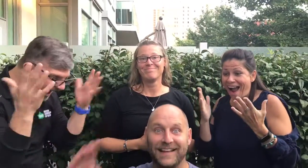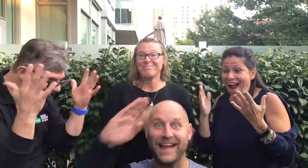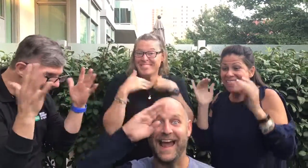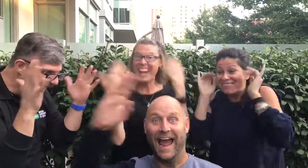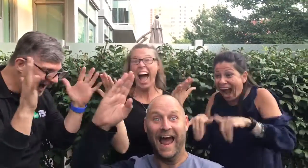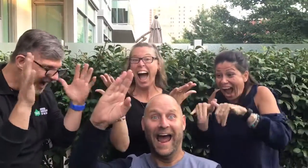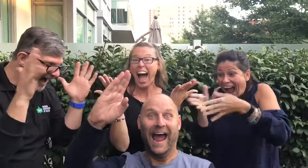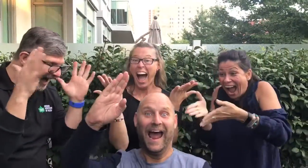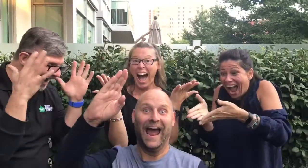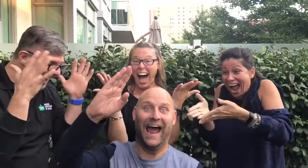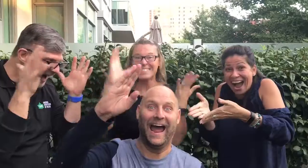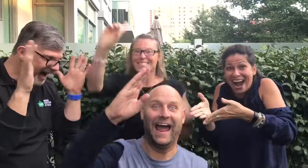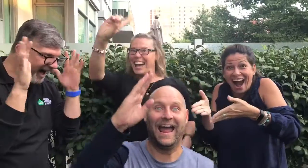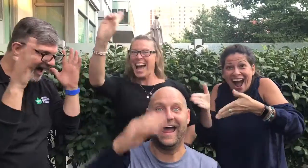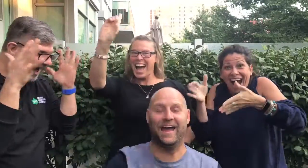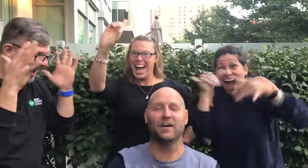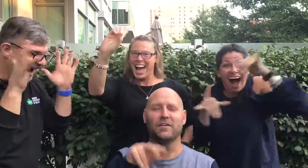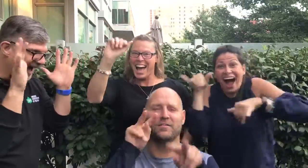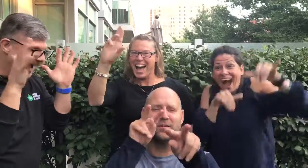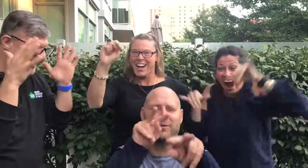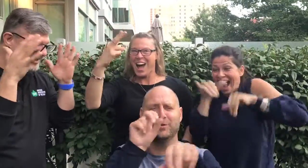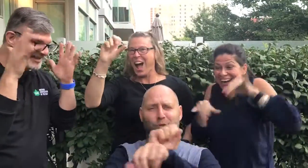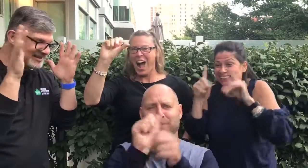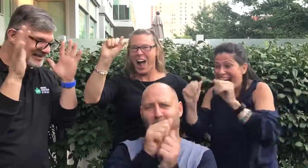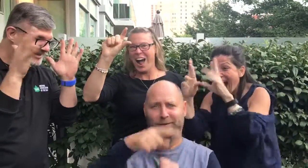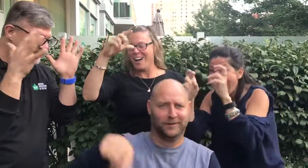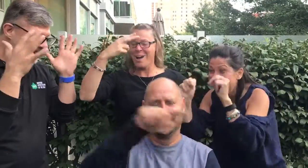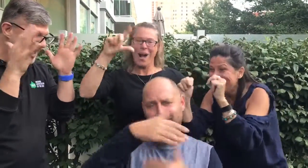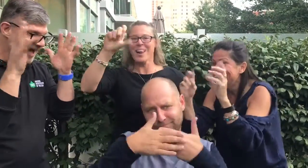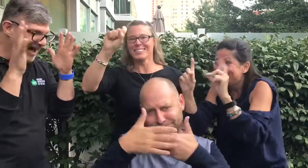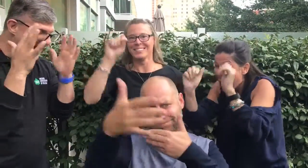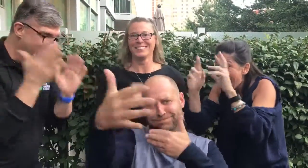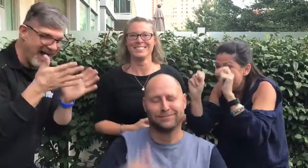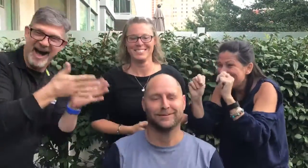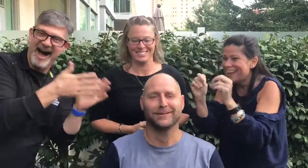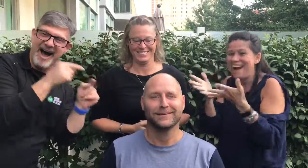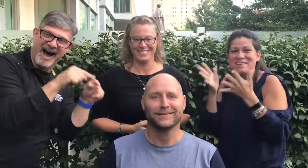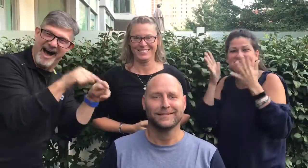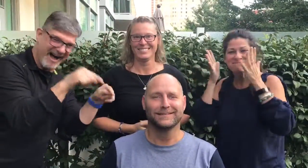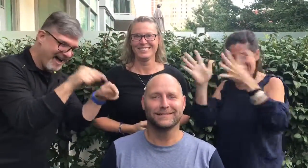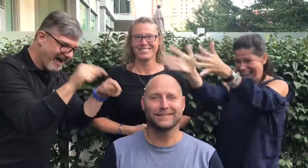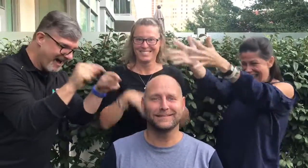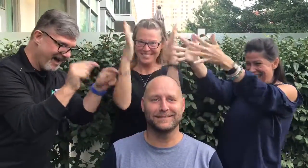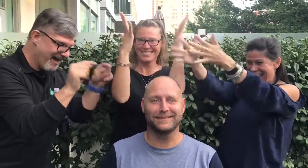All: Oh it's you! Hooray! Nancy: It's Darren Holst, our new Vice President! Darren: I am looking to work with you all now and onward!